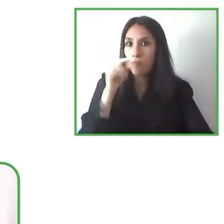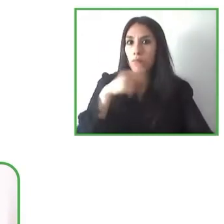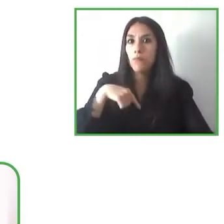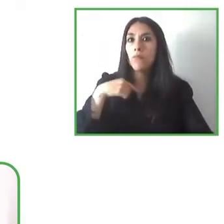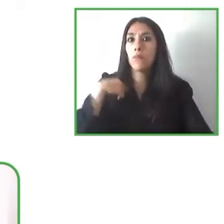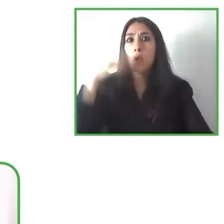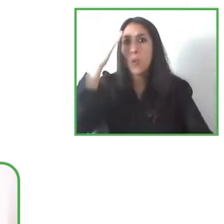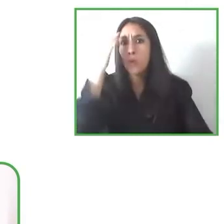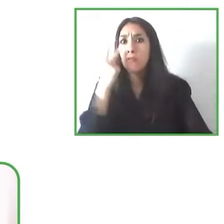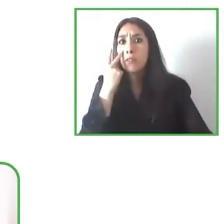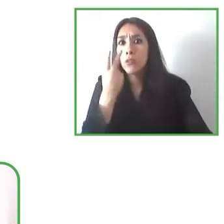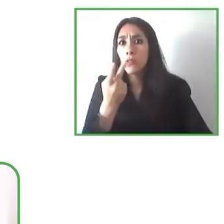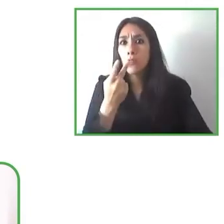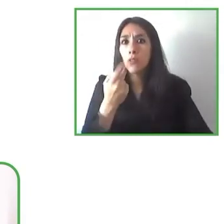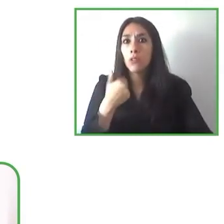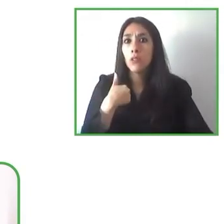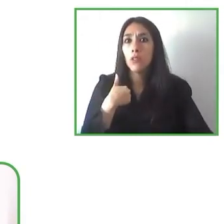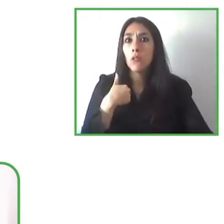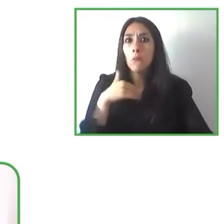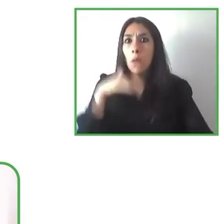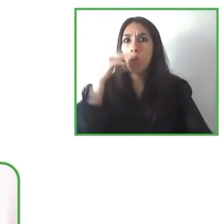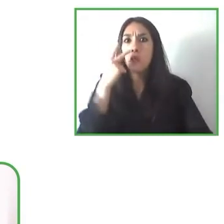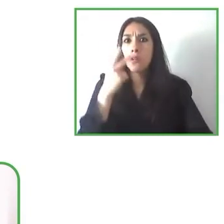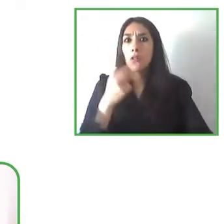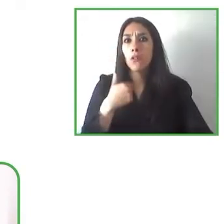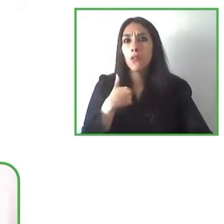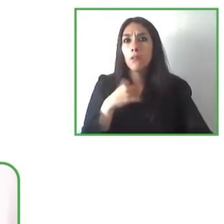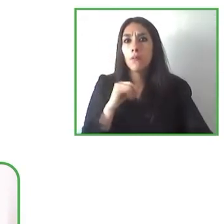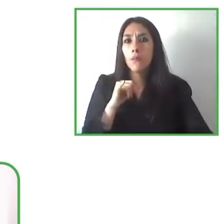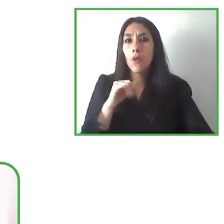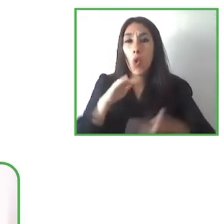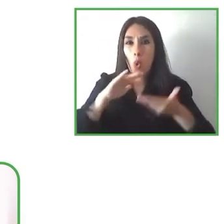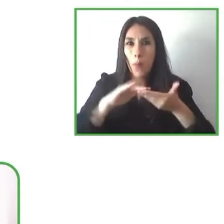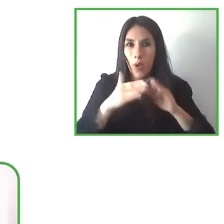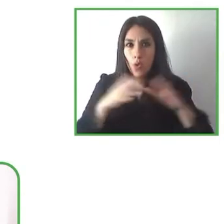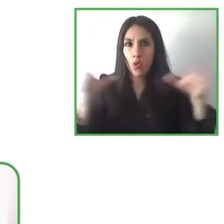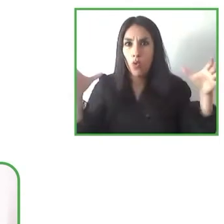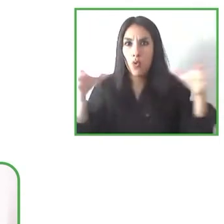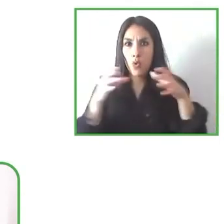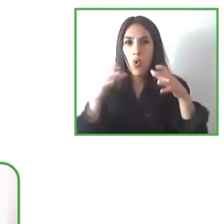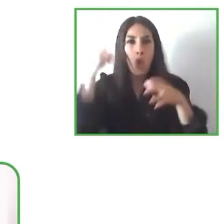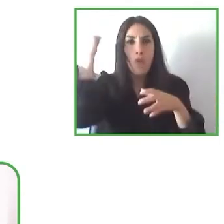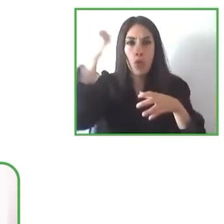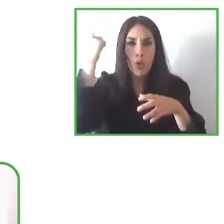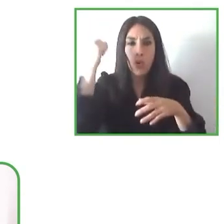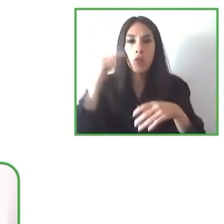in the end. So that would be my call to action to everyone.